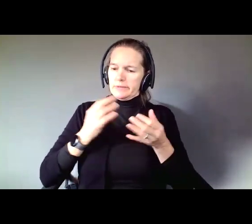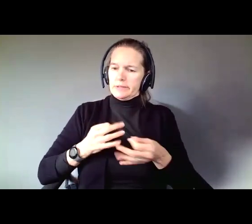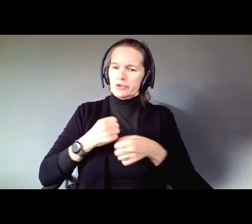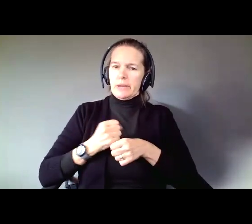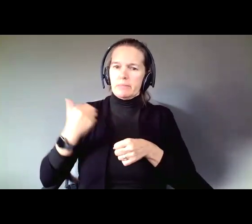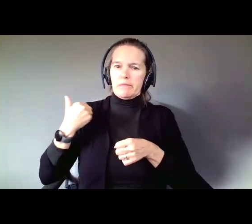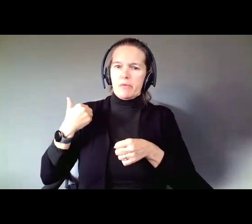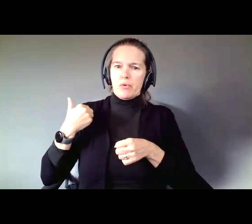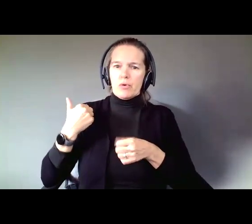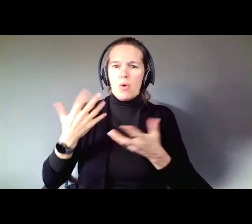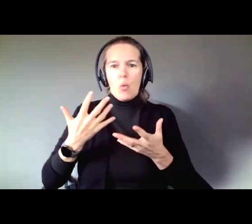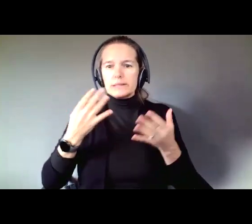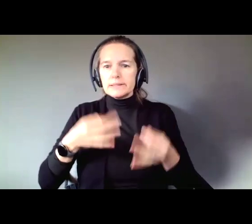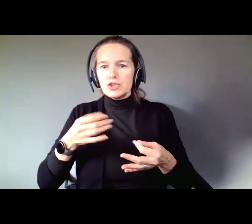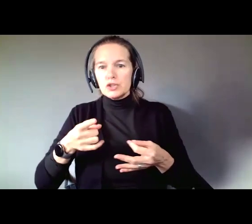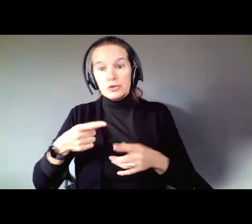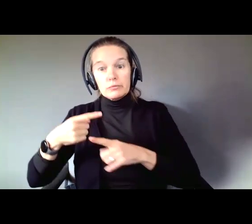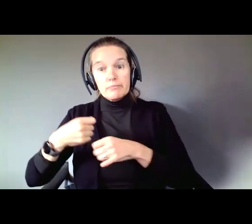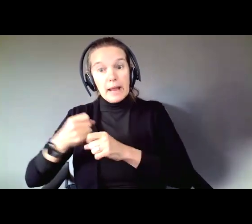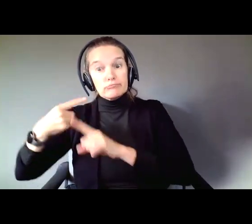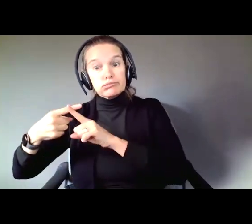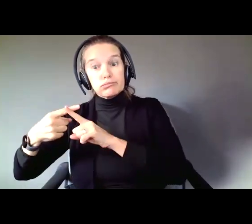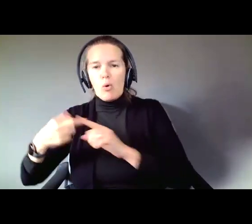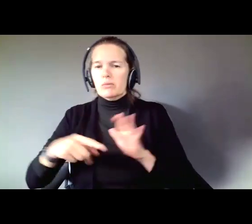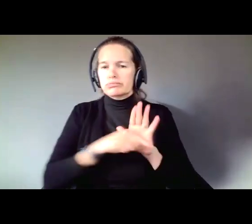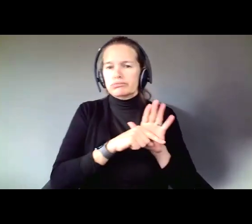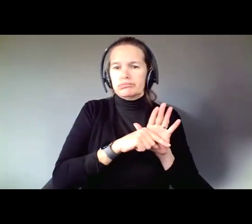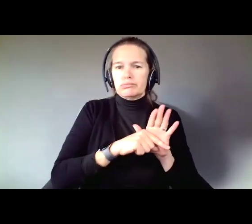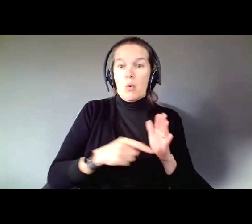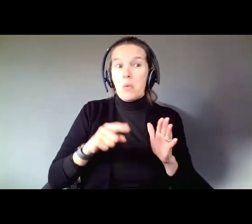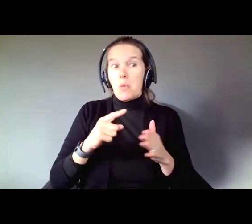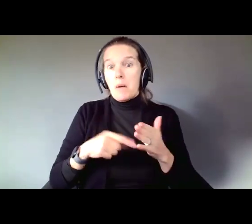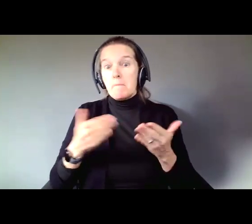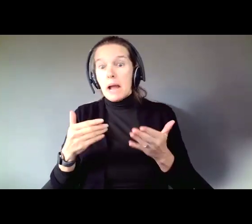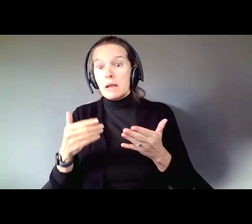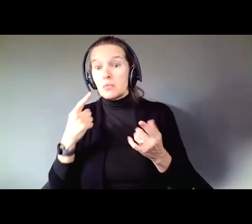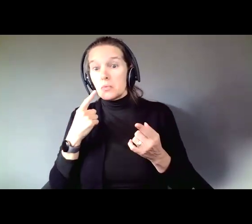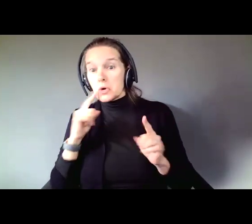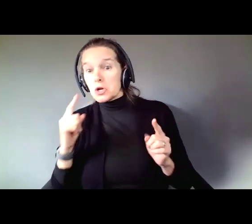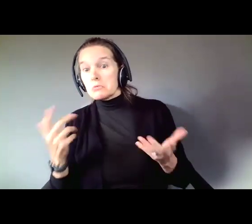What worked well, what doesn't, what might work well. You know what great example of Supported Decision Making is?